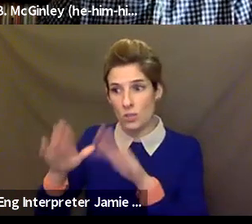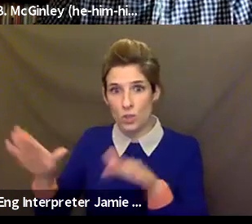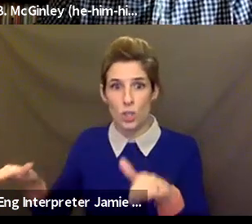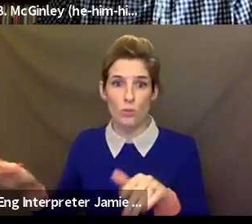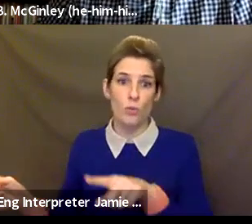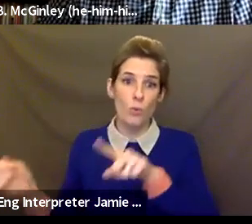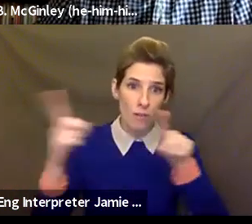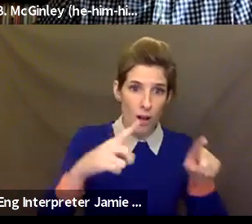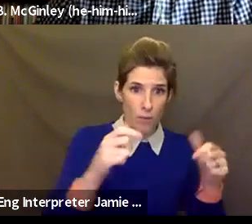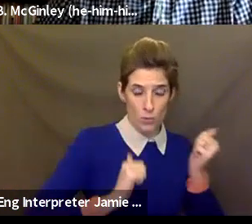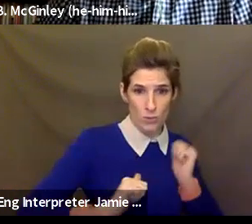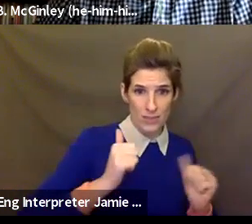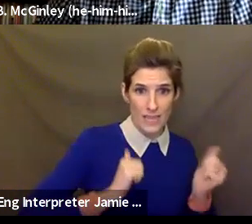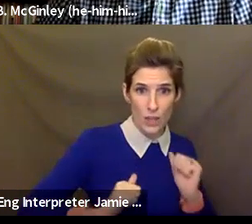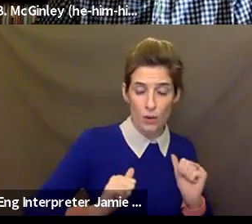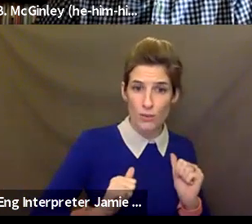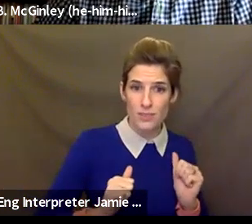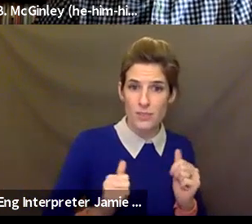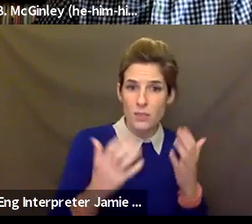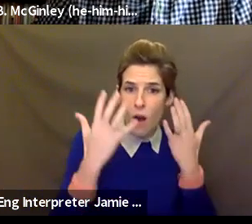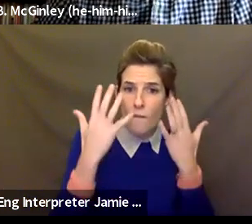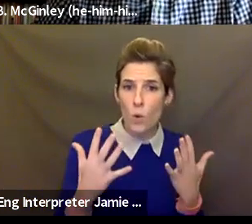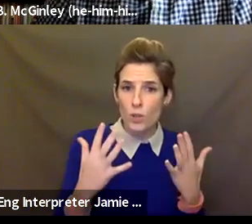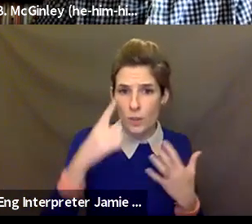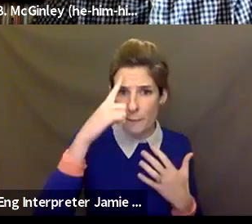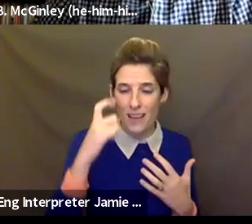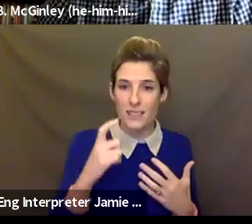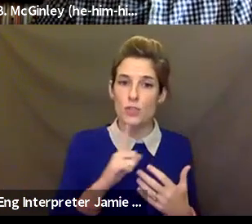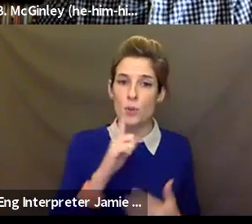know, has become a privilege, right, it is a privilege for